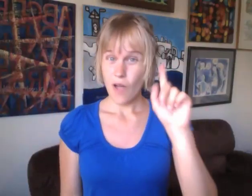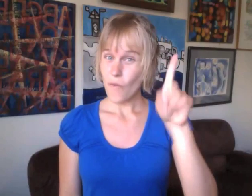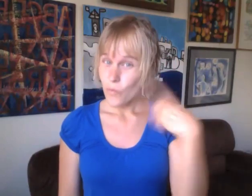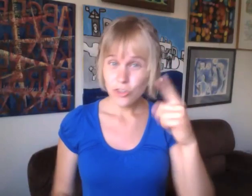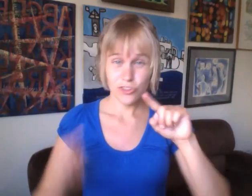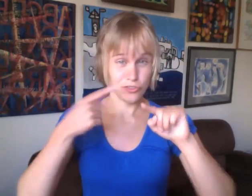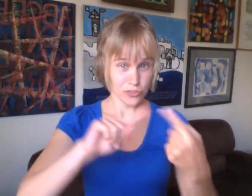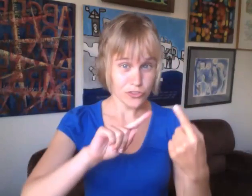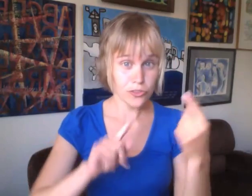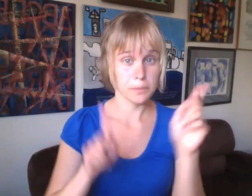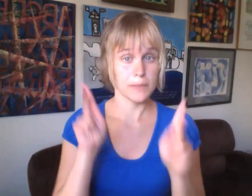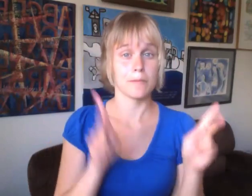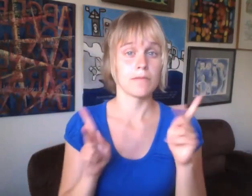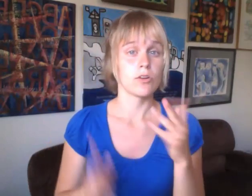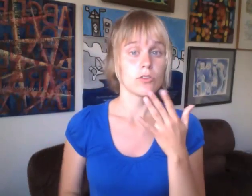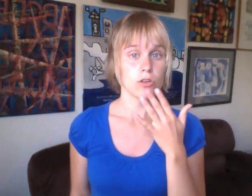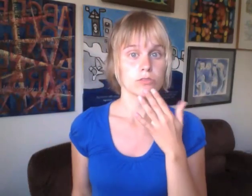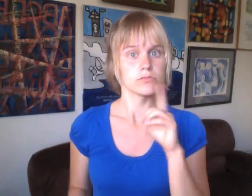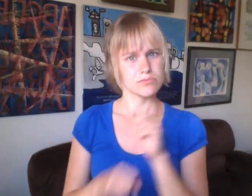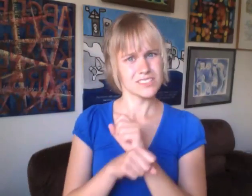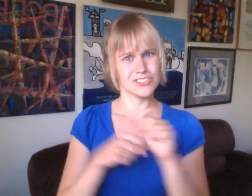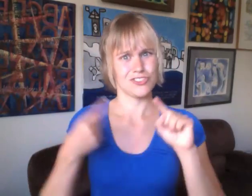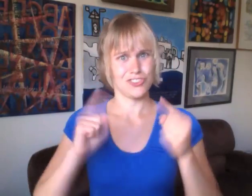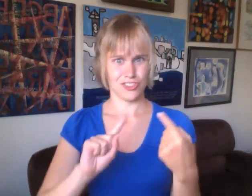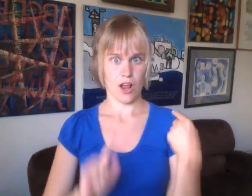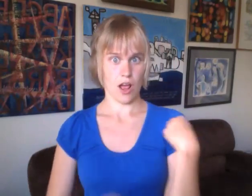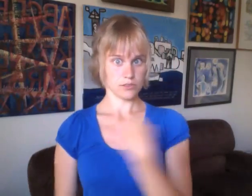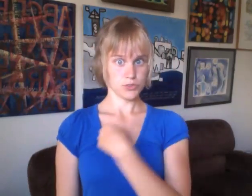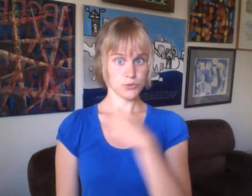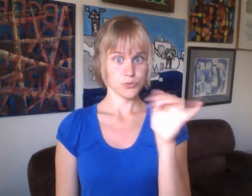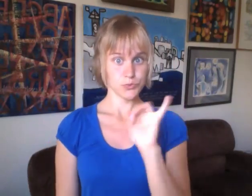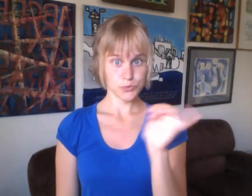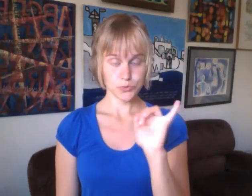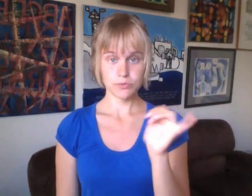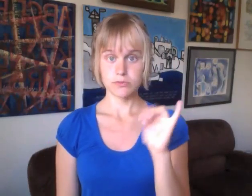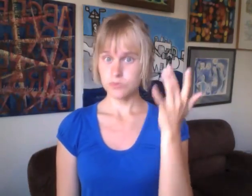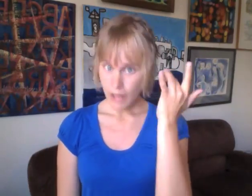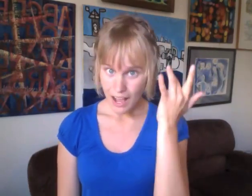is that it not only hurt People of Color, it hurt us too.